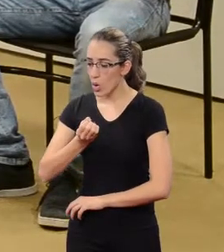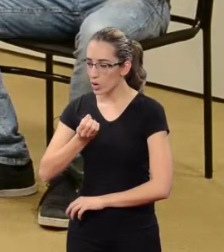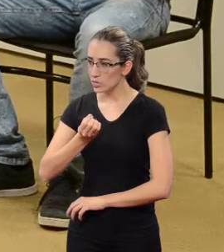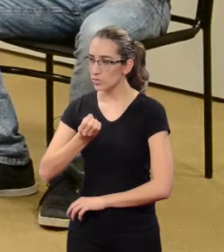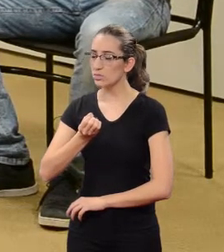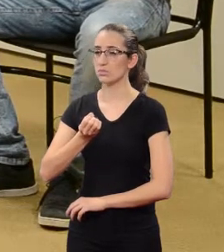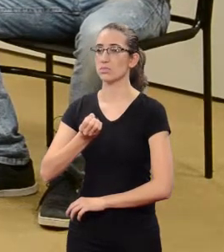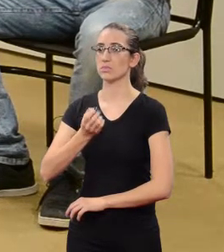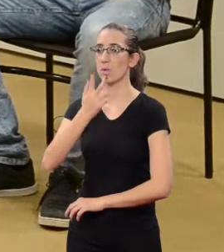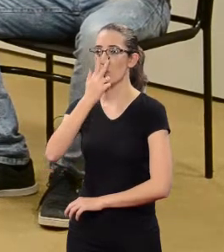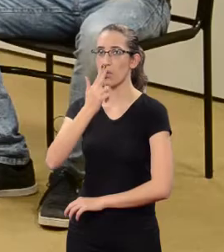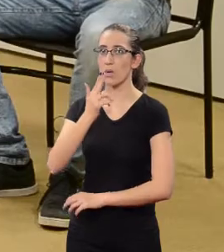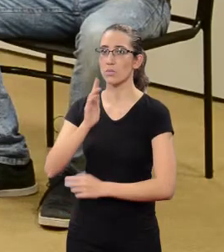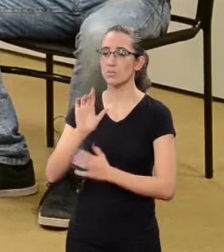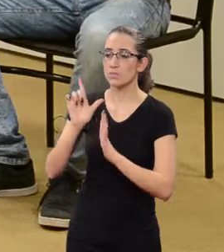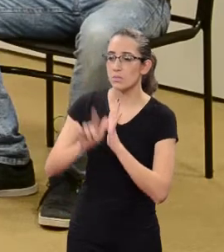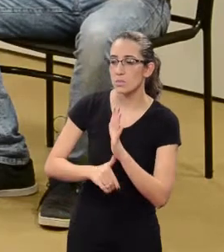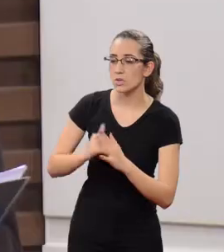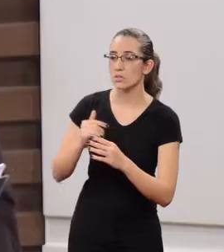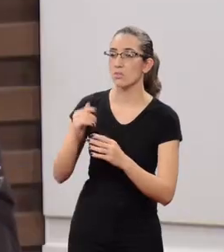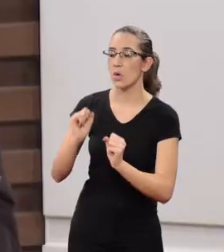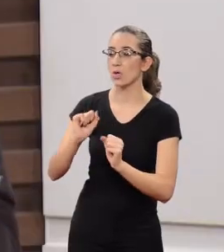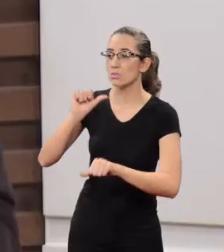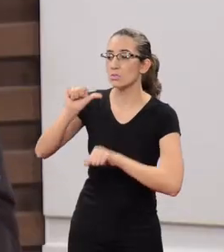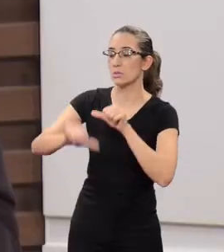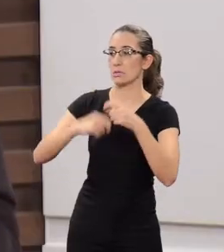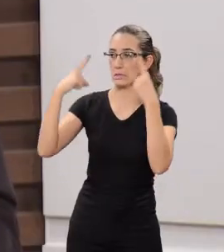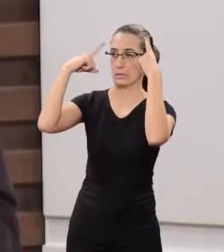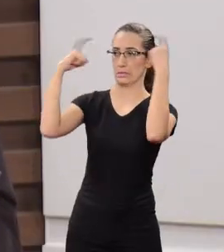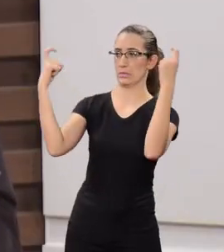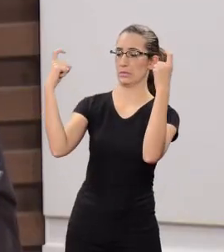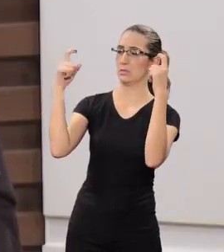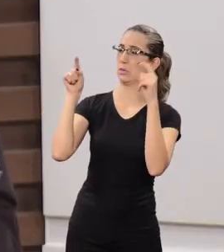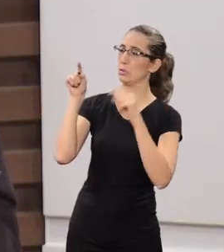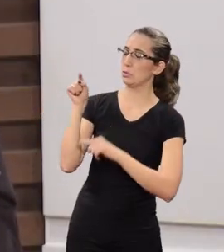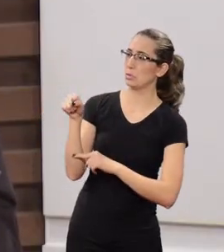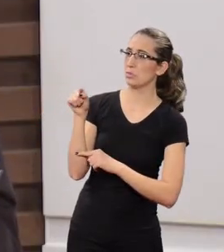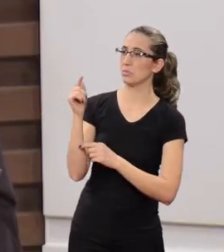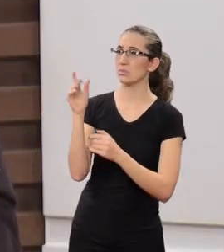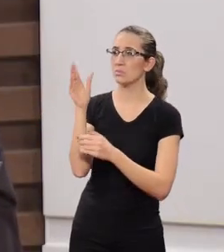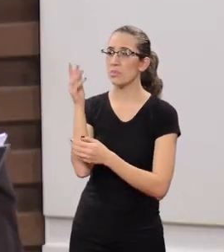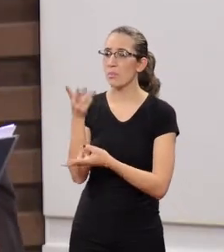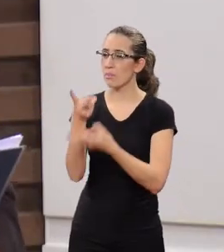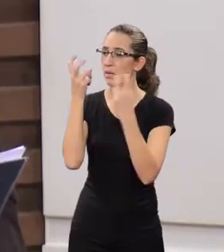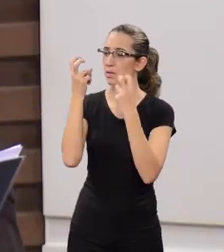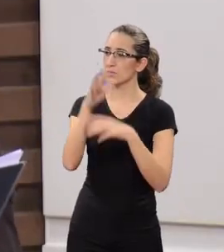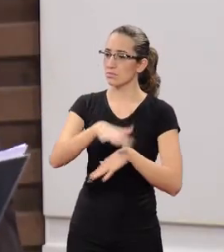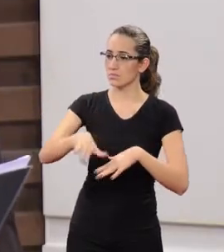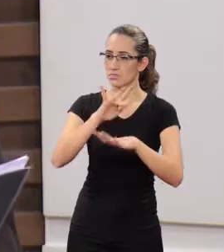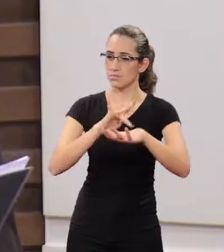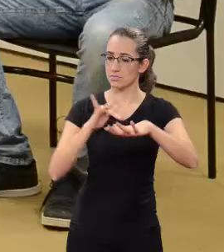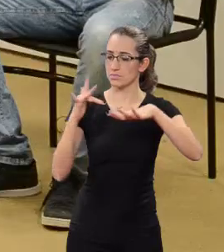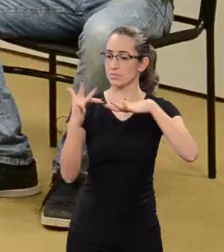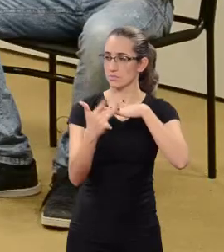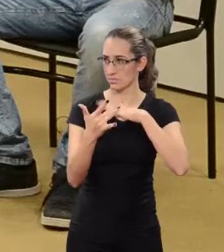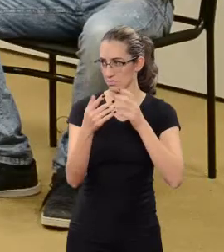that transforms itself into violence. How do you perceive this as well specially in networks?